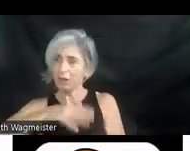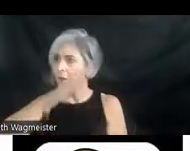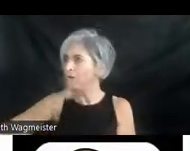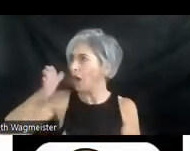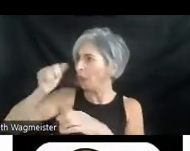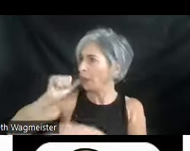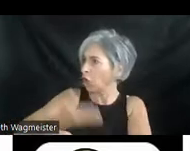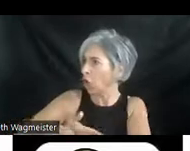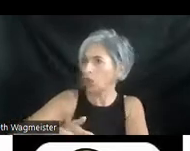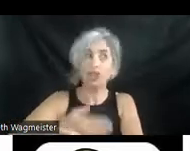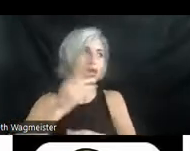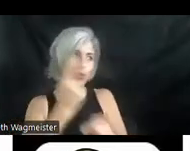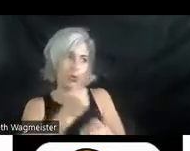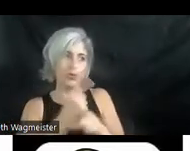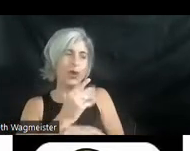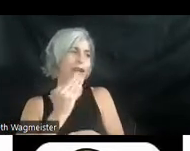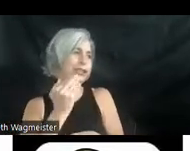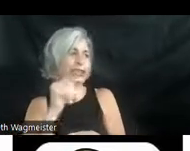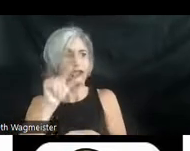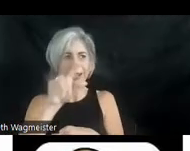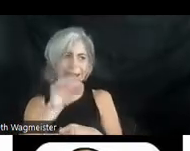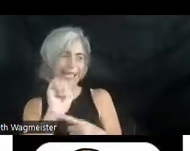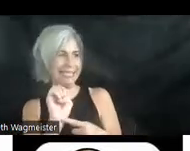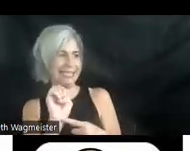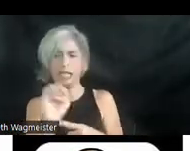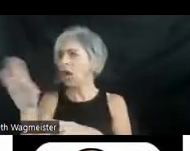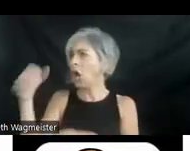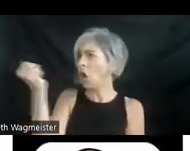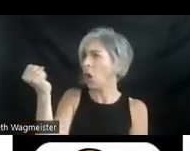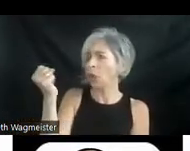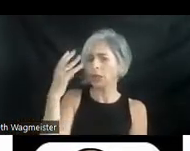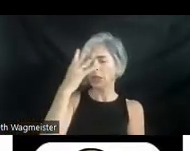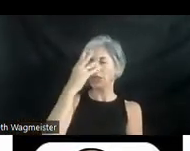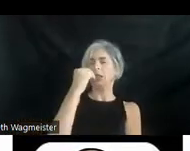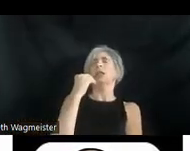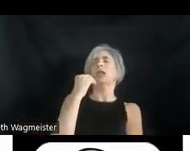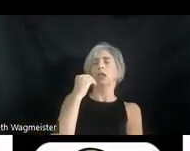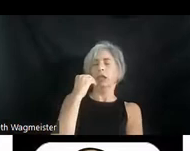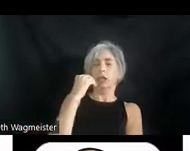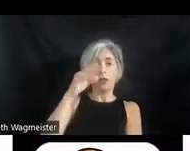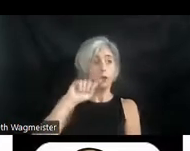Hang on a sec. Jack, can we >> There's a corn field around the back.